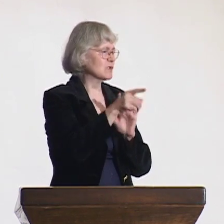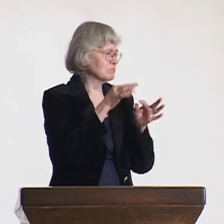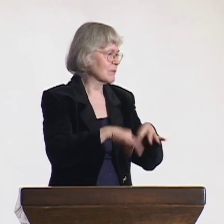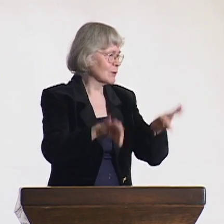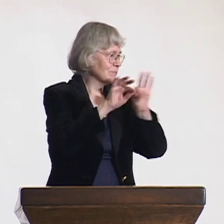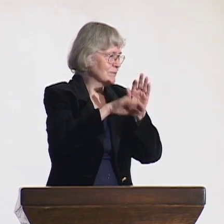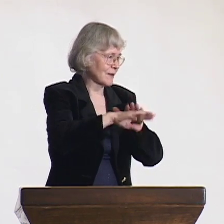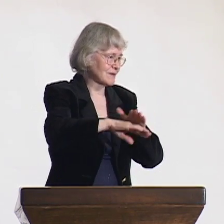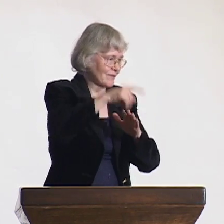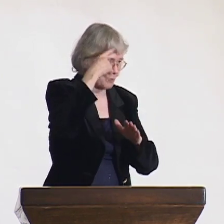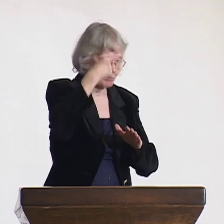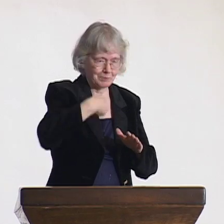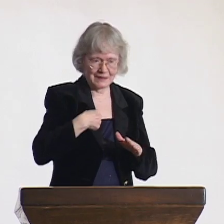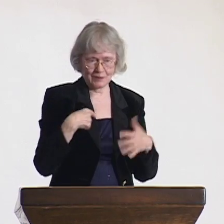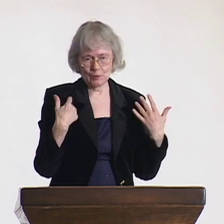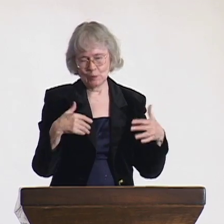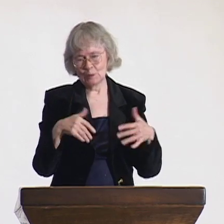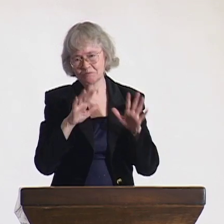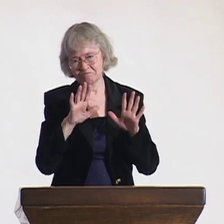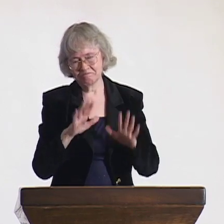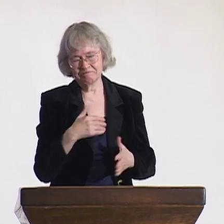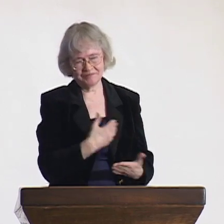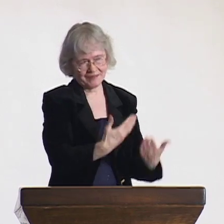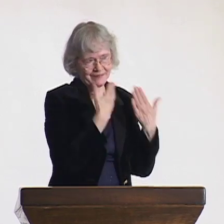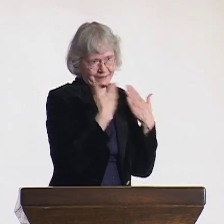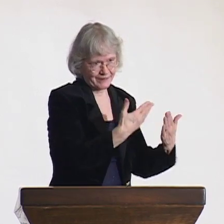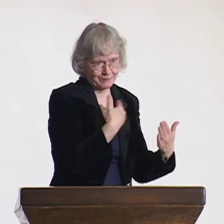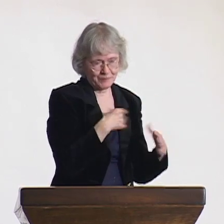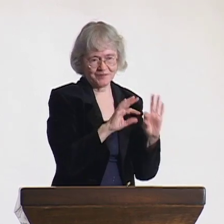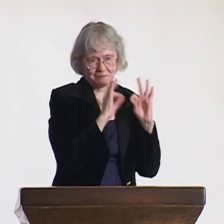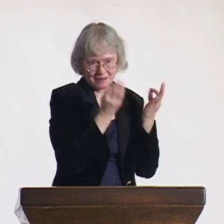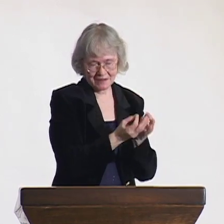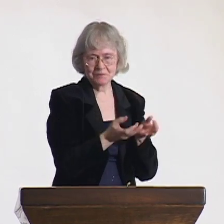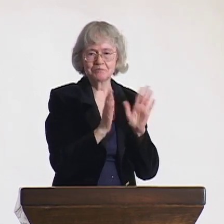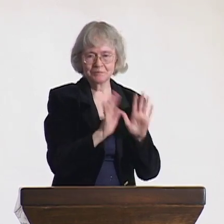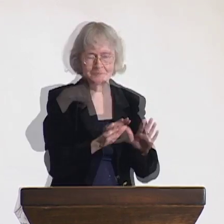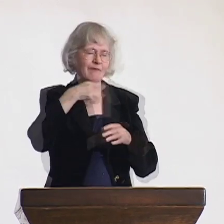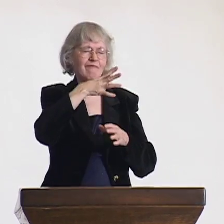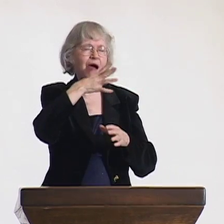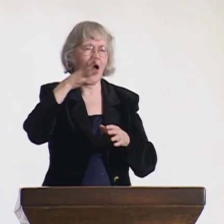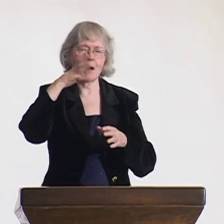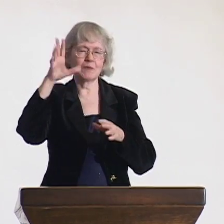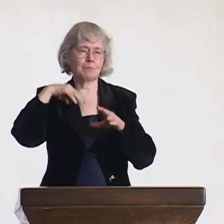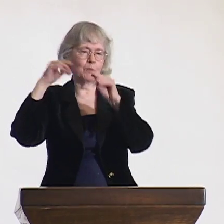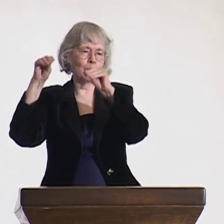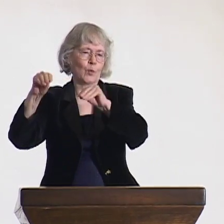We moved from the farm and lived downtown. We moved to the capital city in Finland.